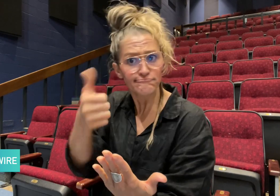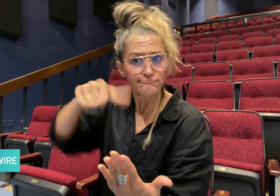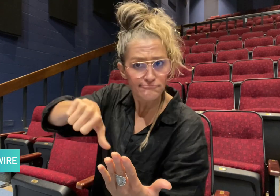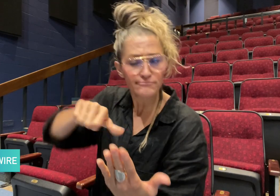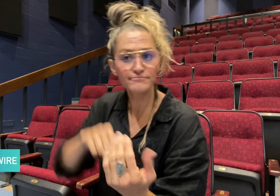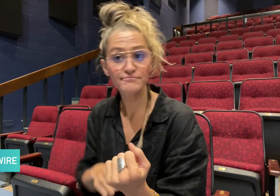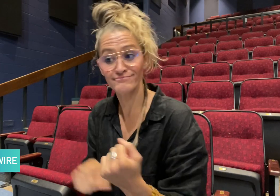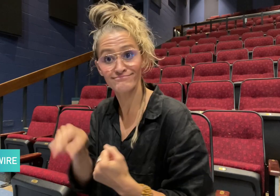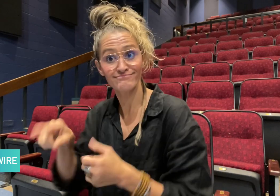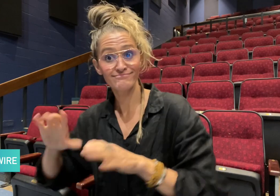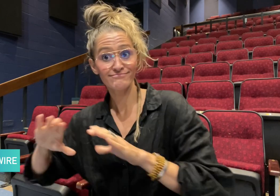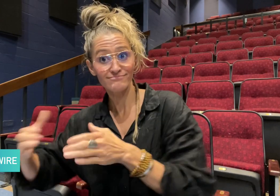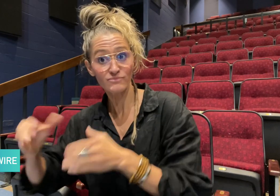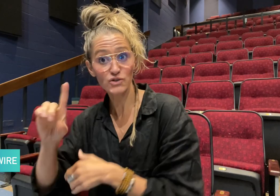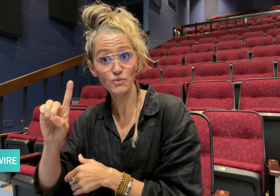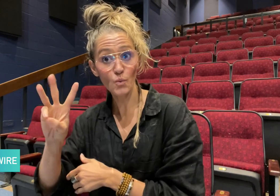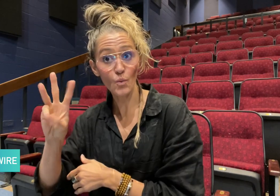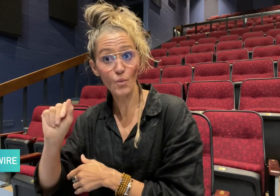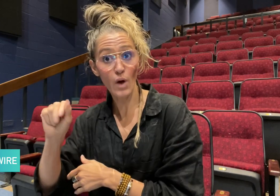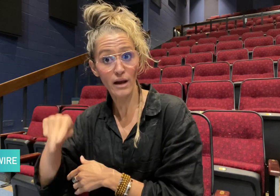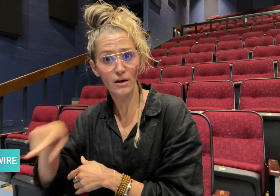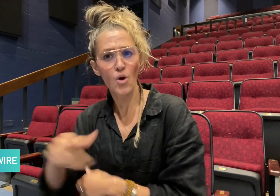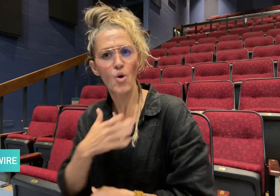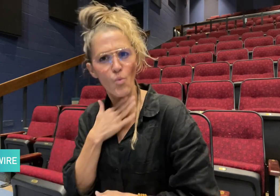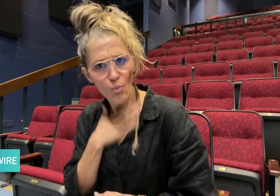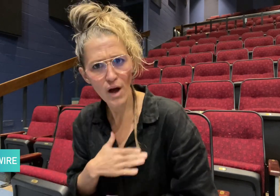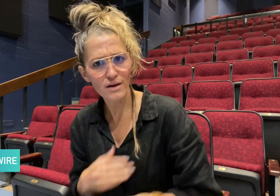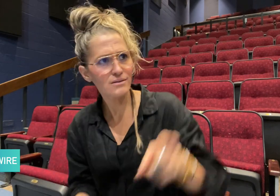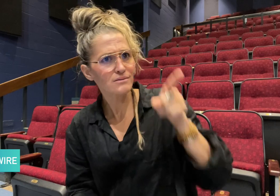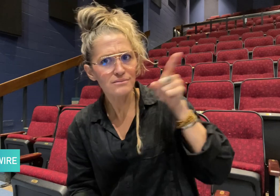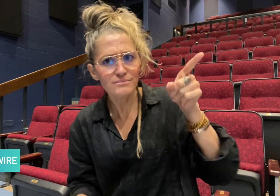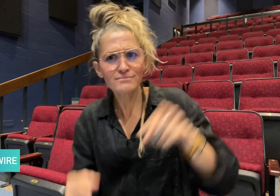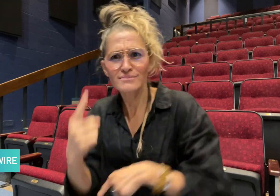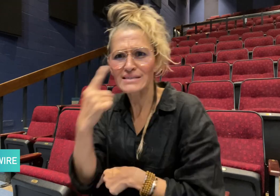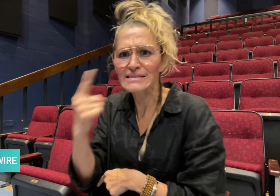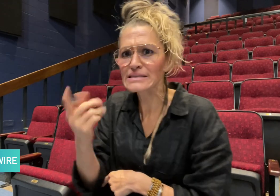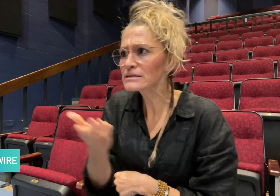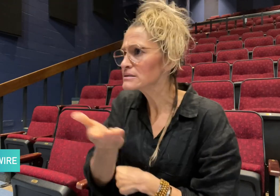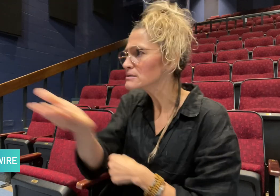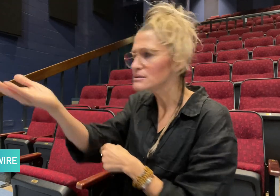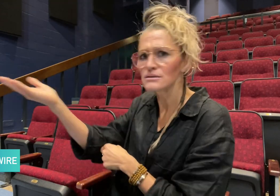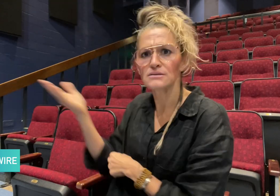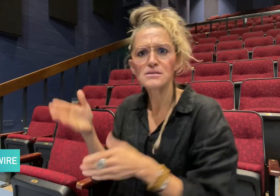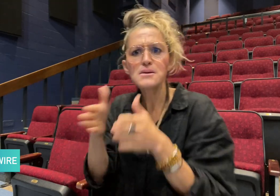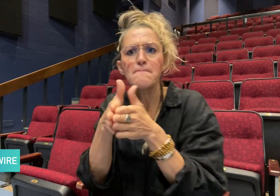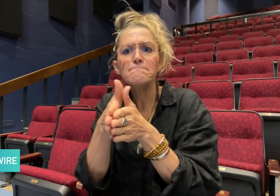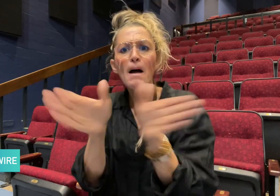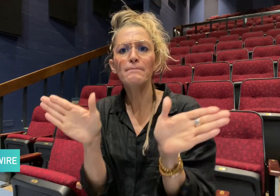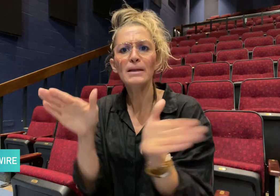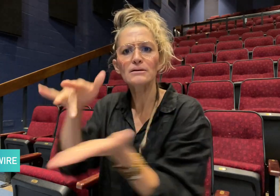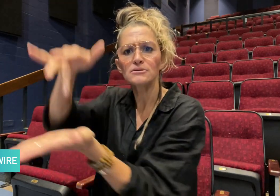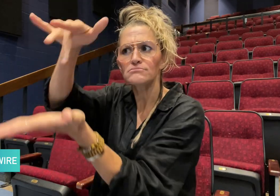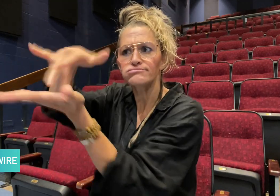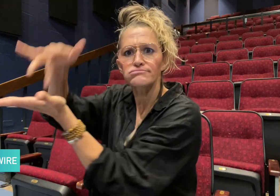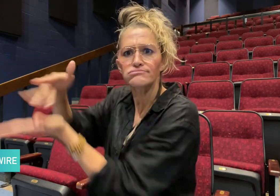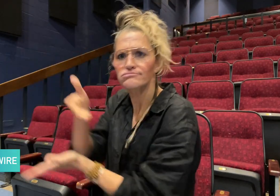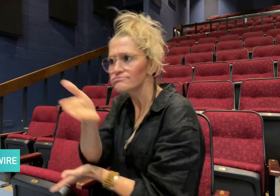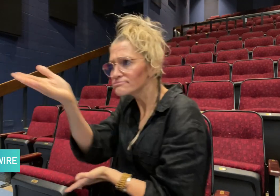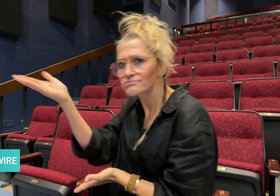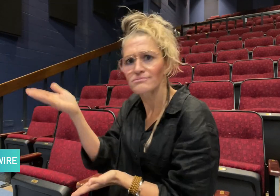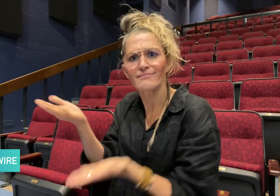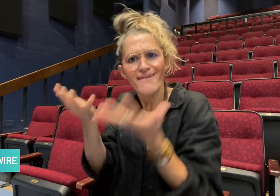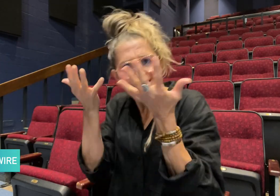DWAN wants FG to make sure that public places provide